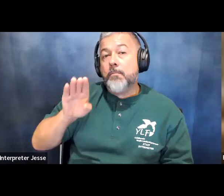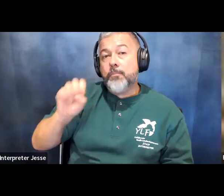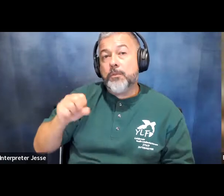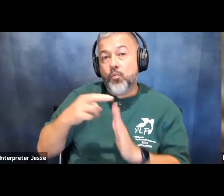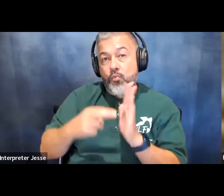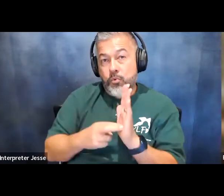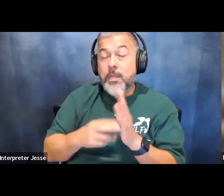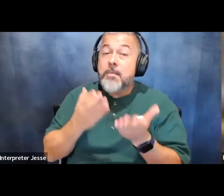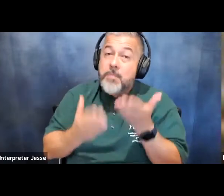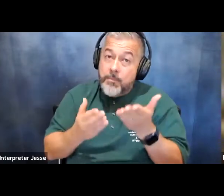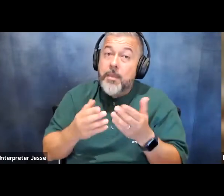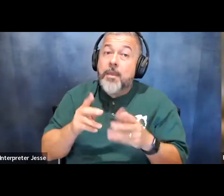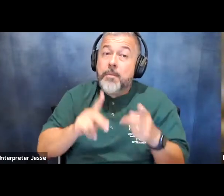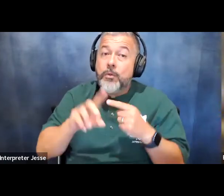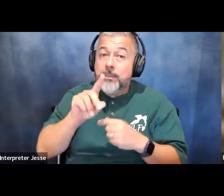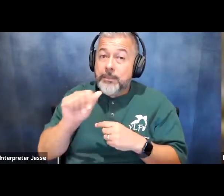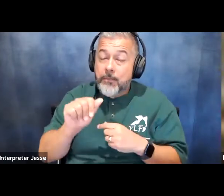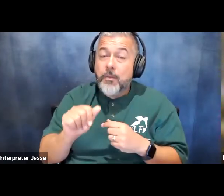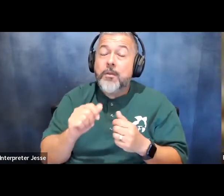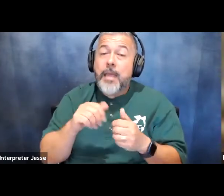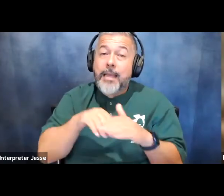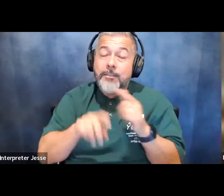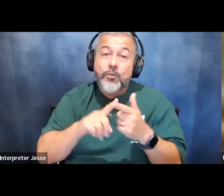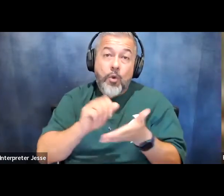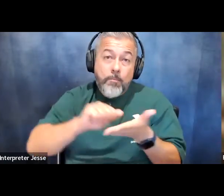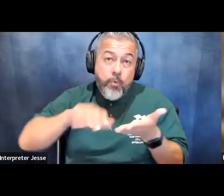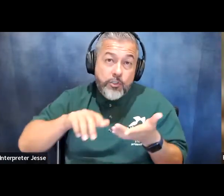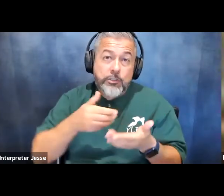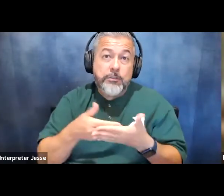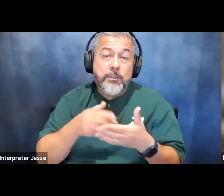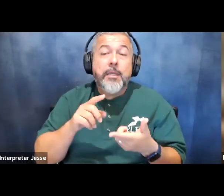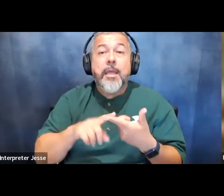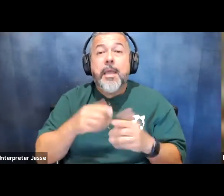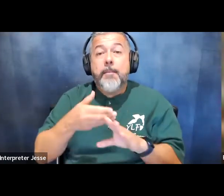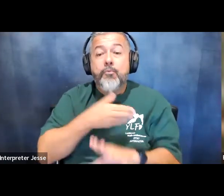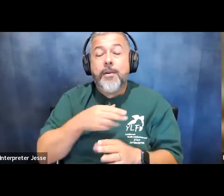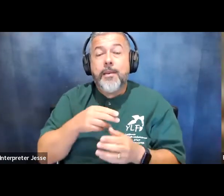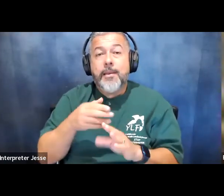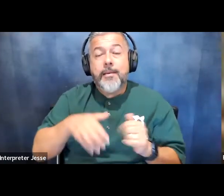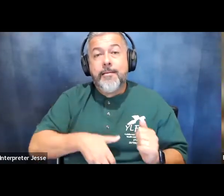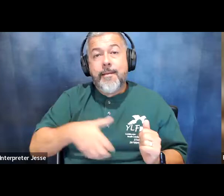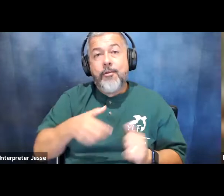abortion access to prenatal care and opens the door for attacks on our right to contraception